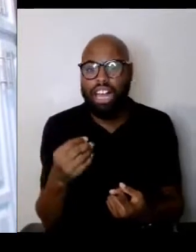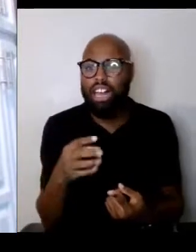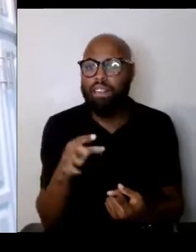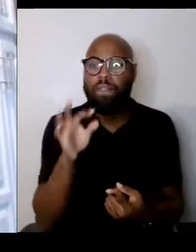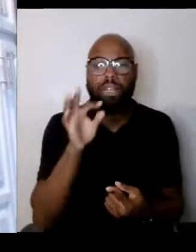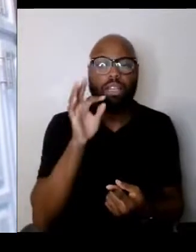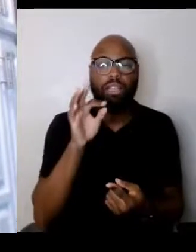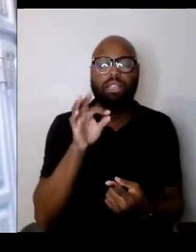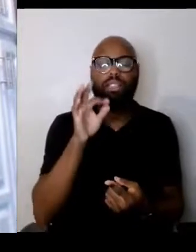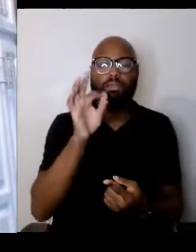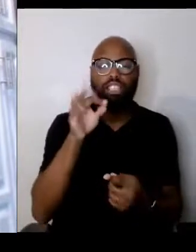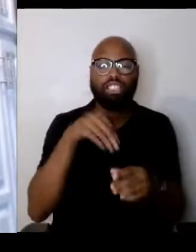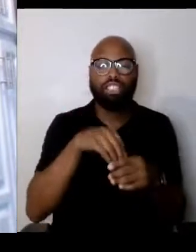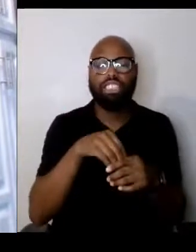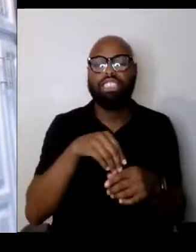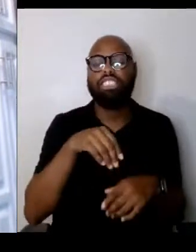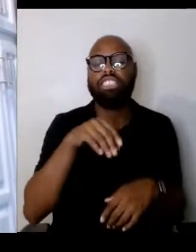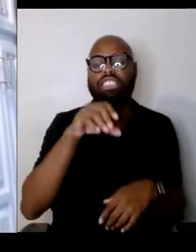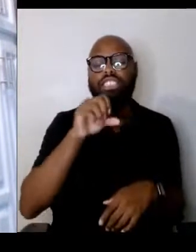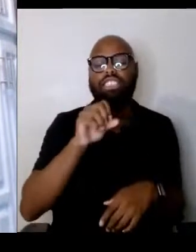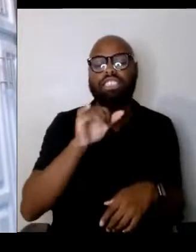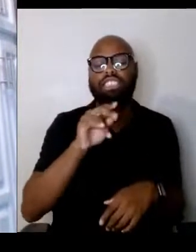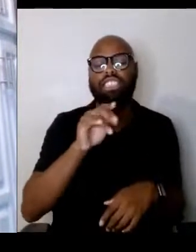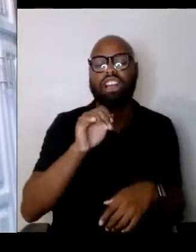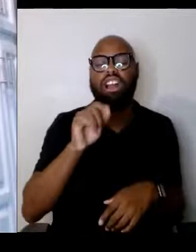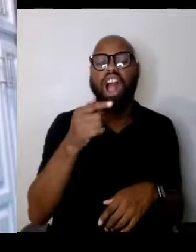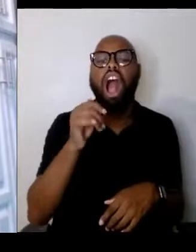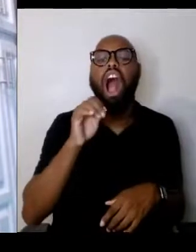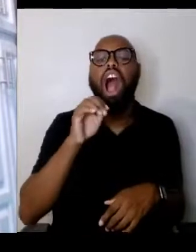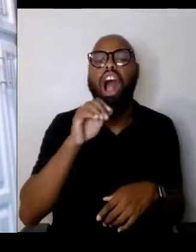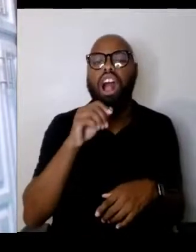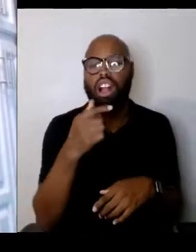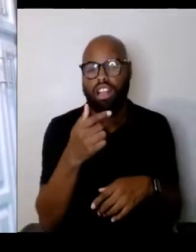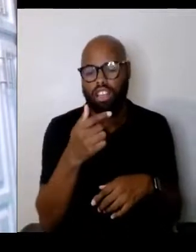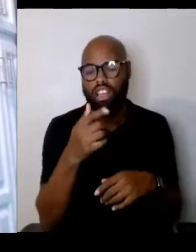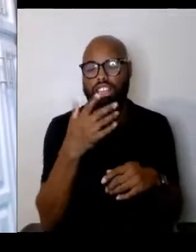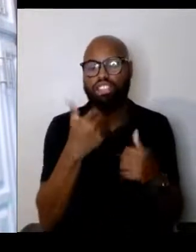trying to teach and educate and just talking is,